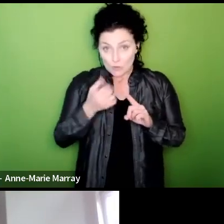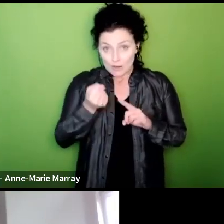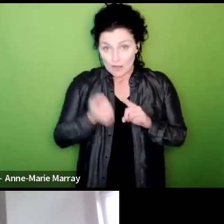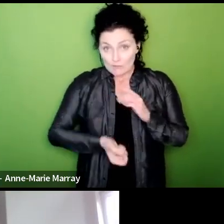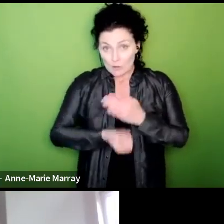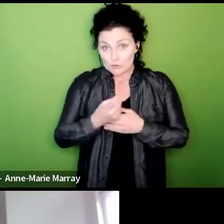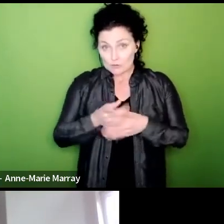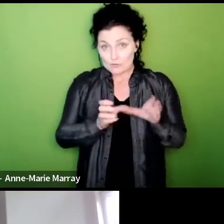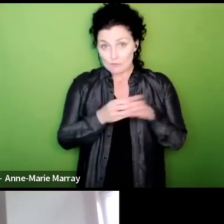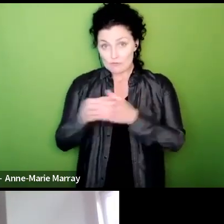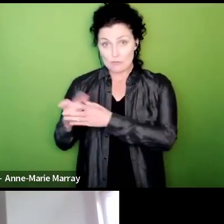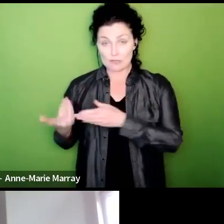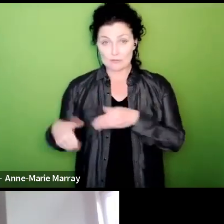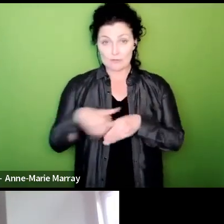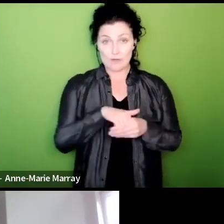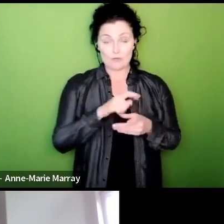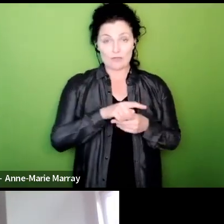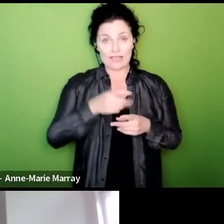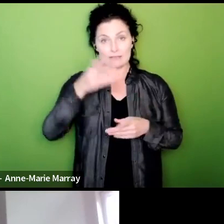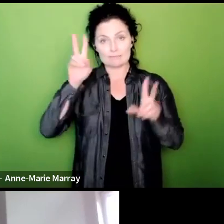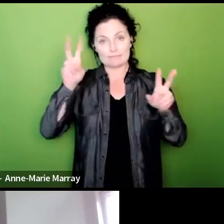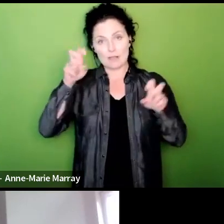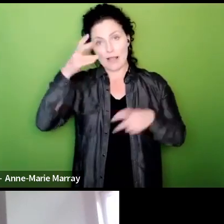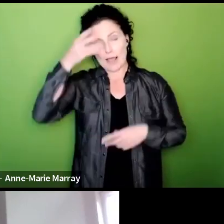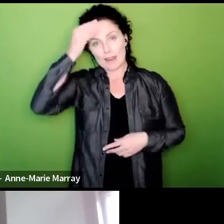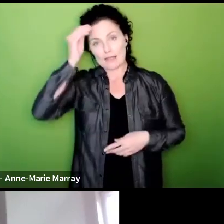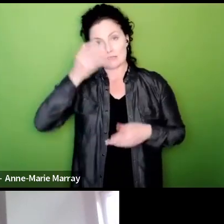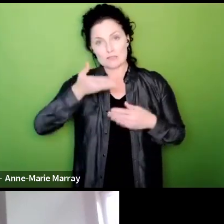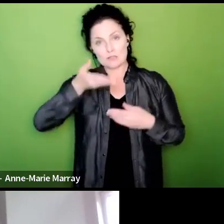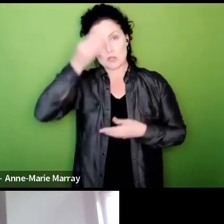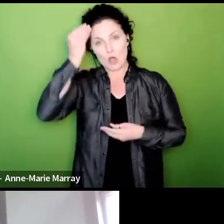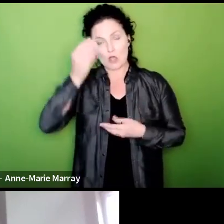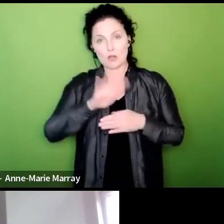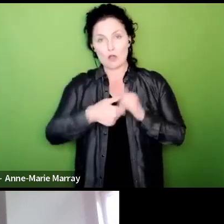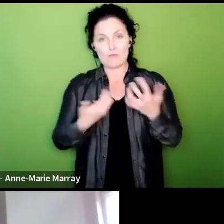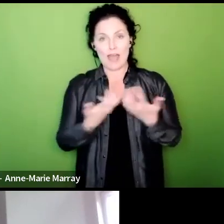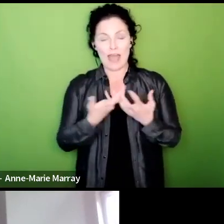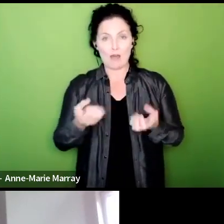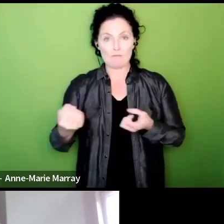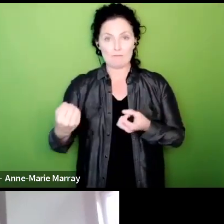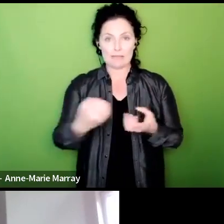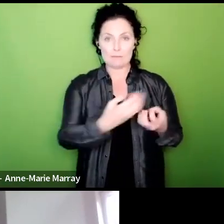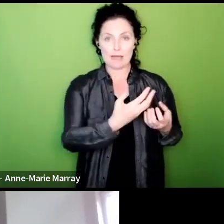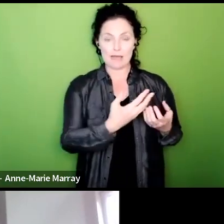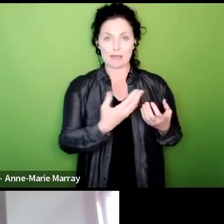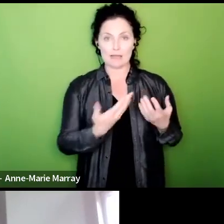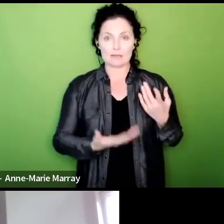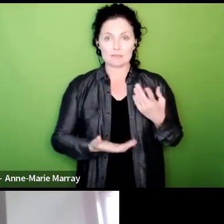part in a lessons learned about how we can get feedback on how to get even higher turnouts next